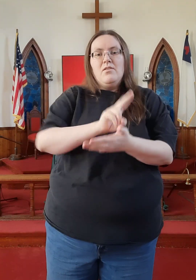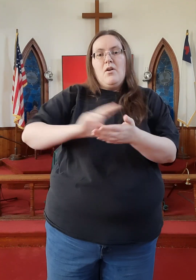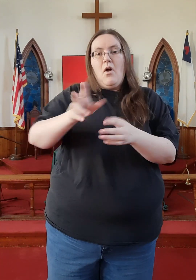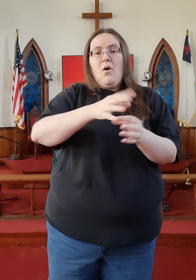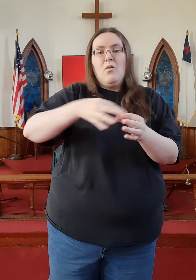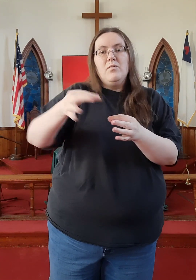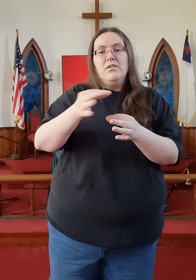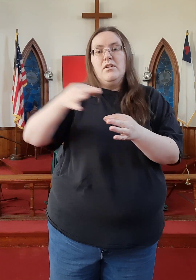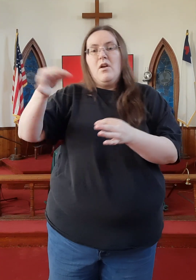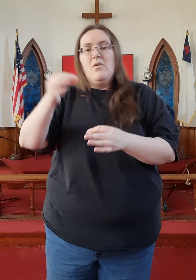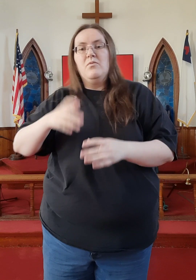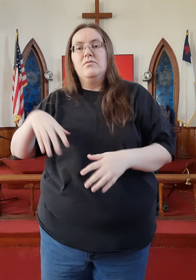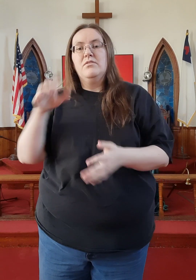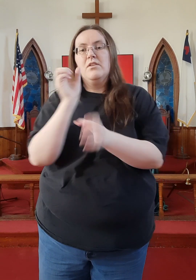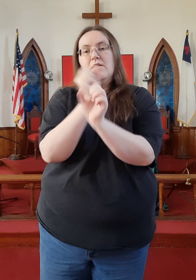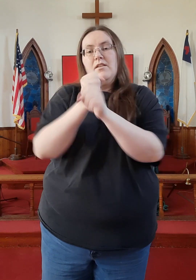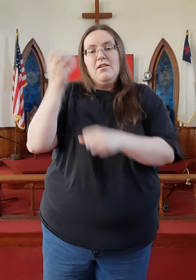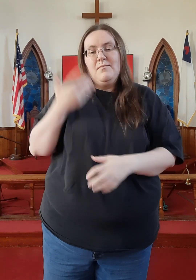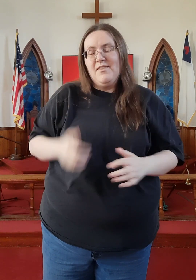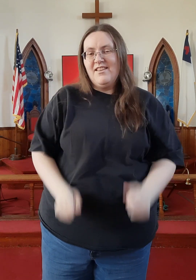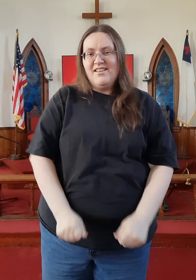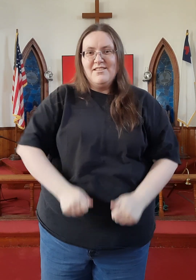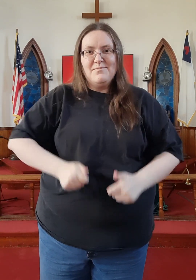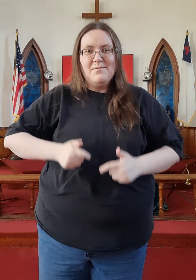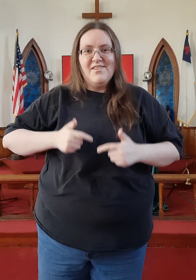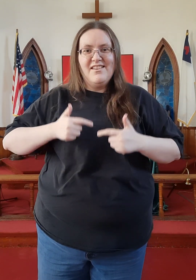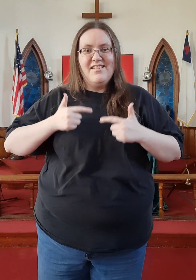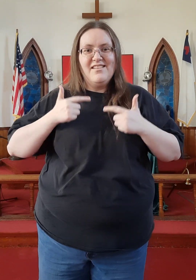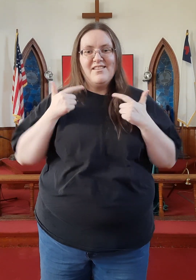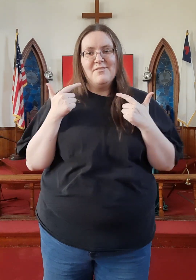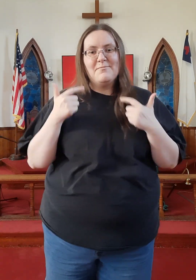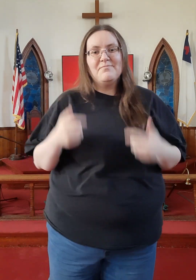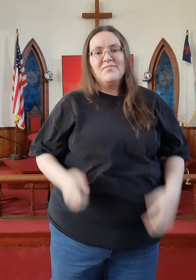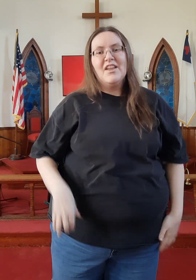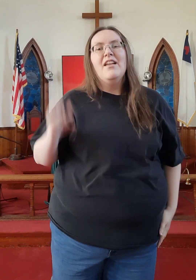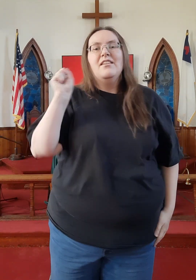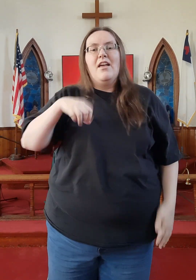And the Holy Ghost awakened me